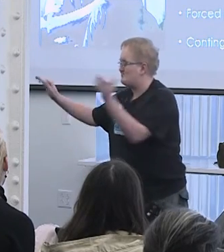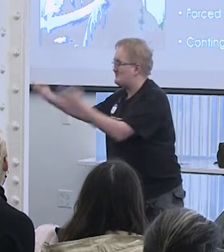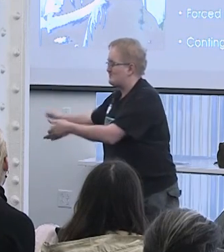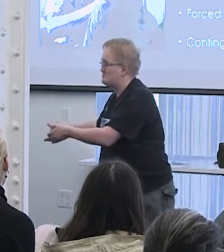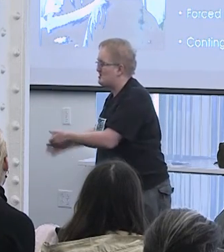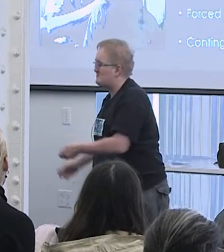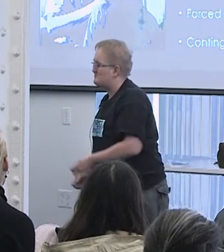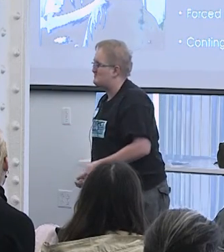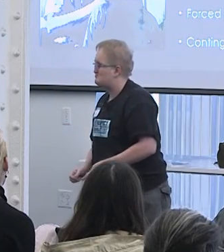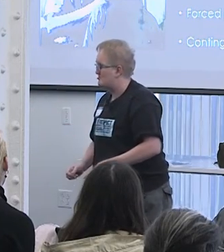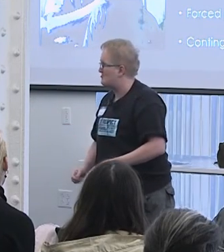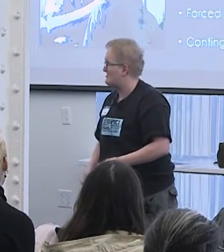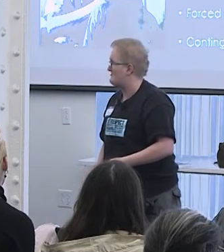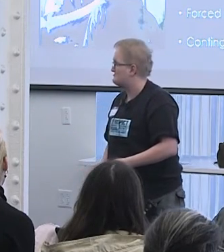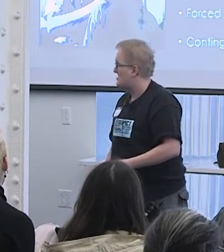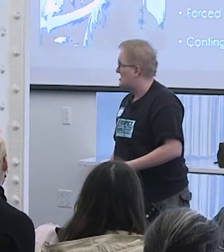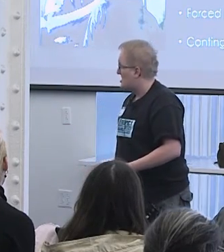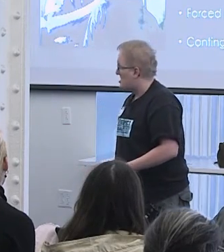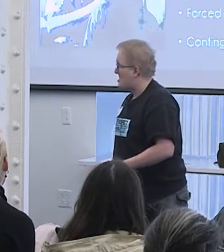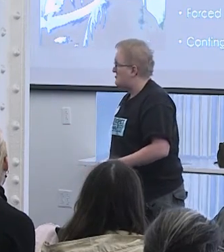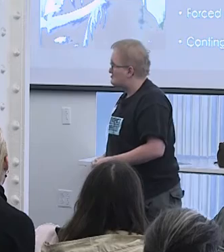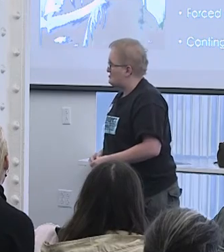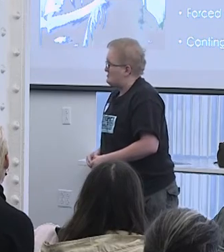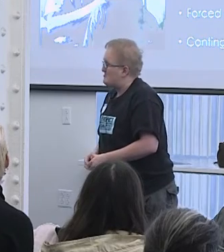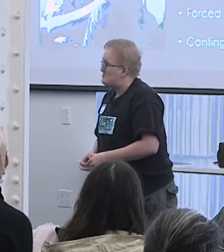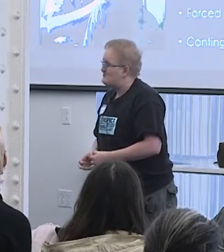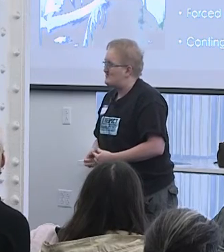to be sent off to these programs, where they will be...